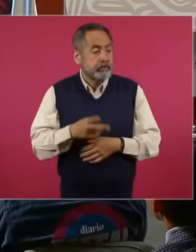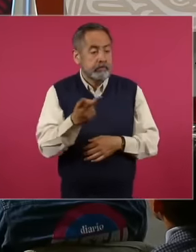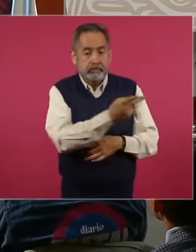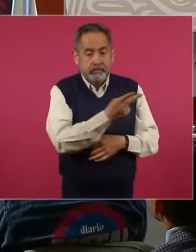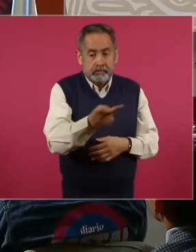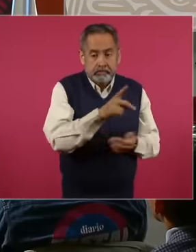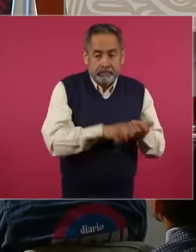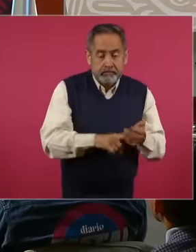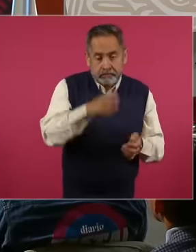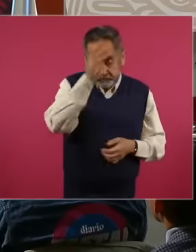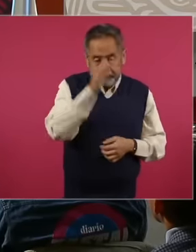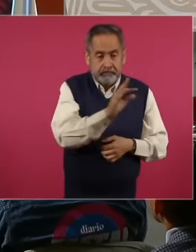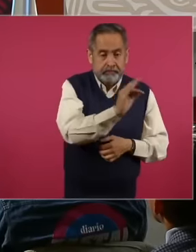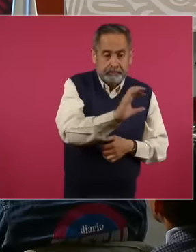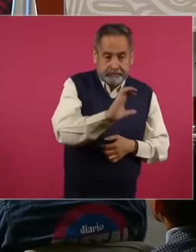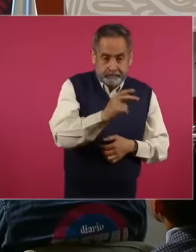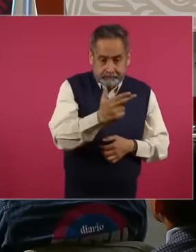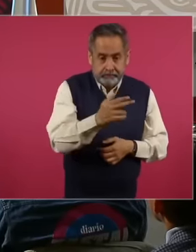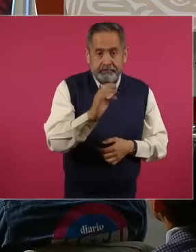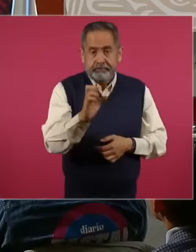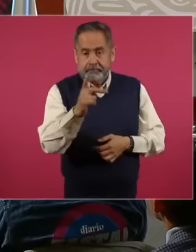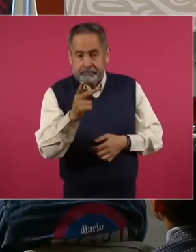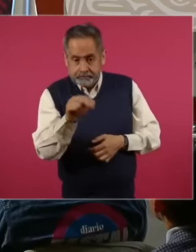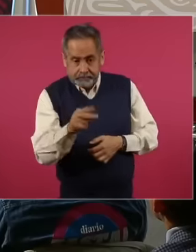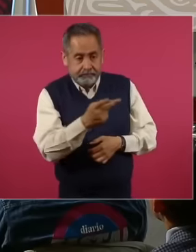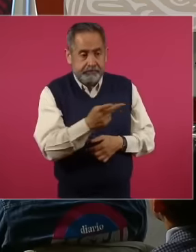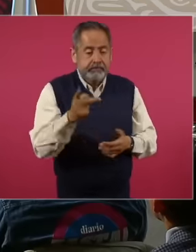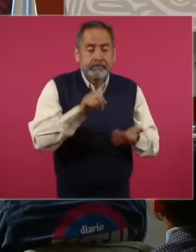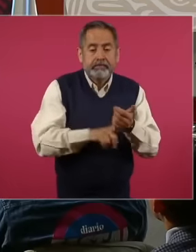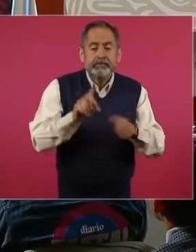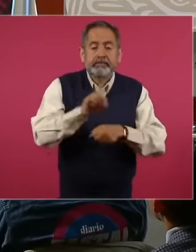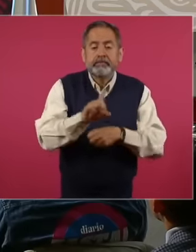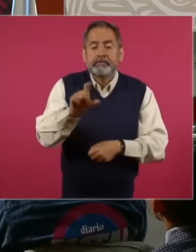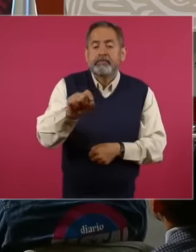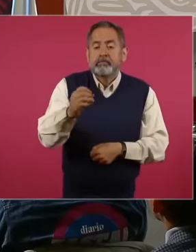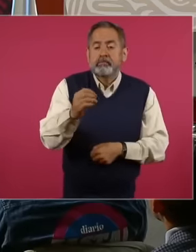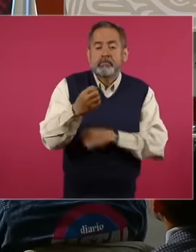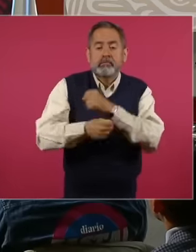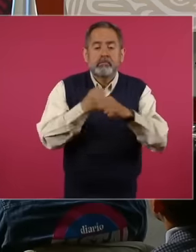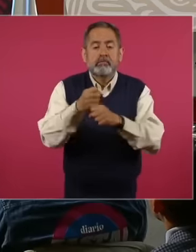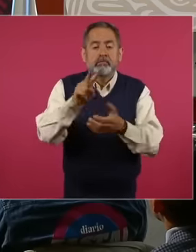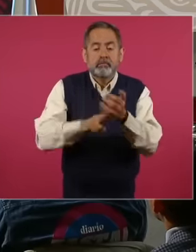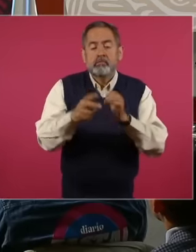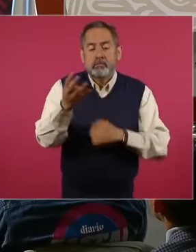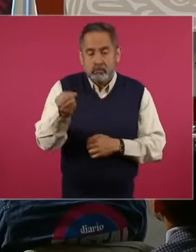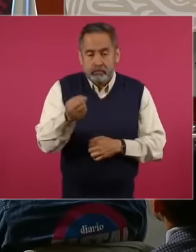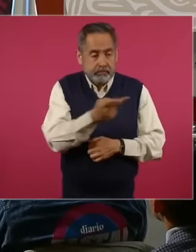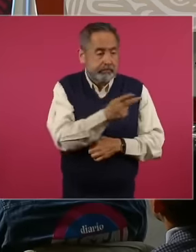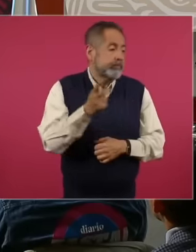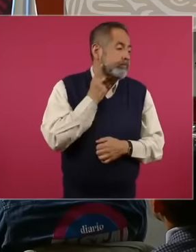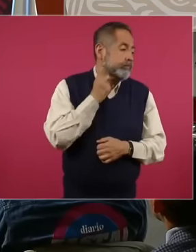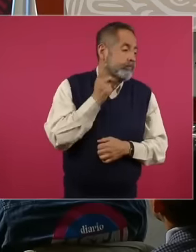between Calderón and Peña Nieto on October 20, 2009, the deputies of the PRI and the PAN approved